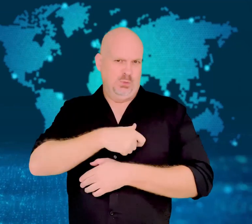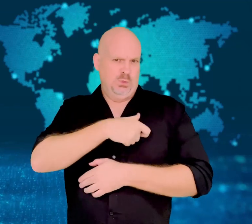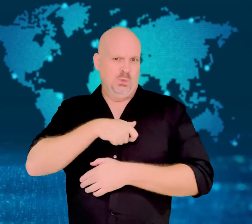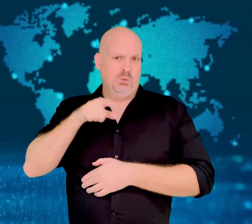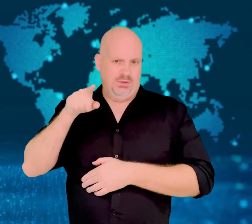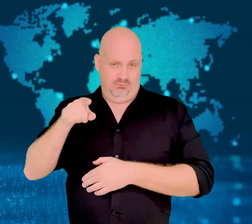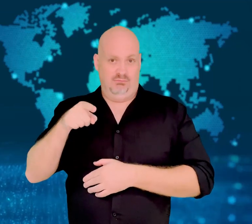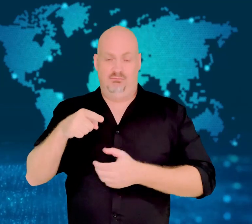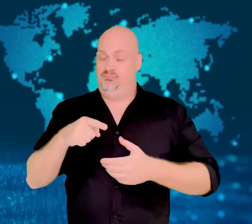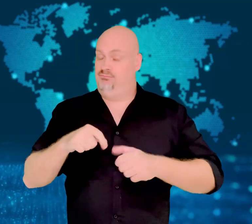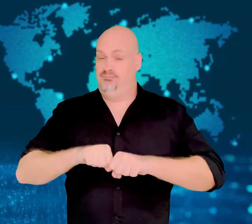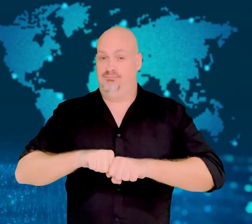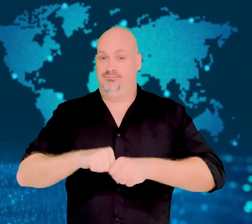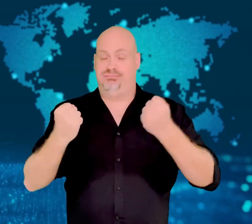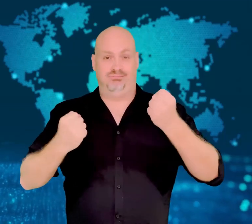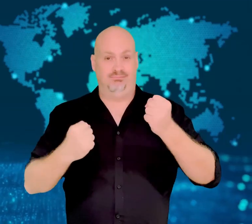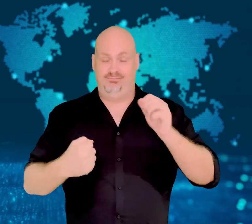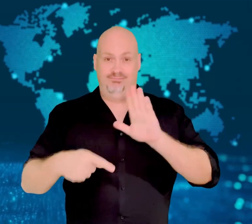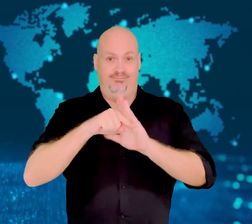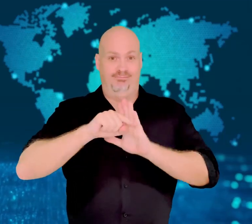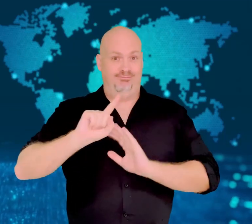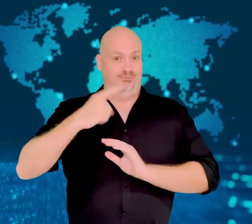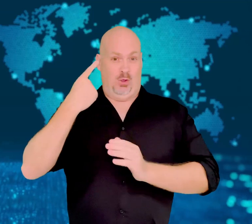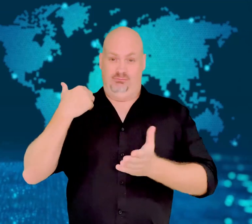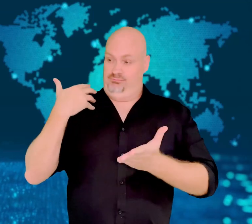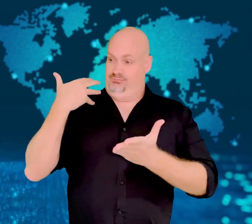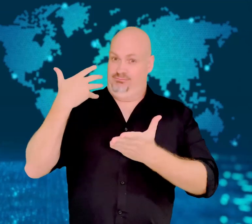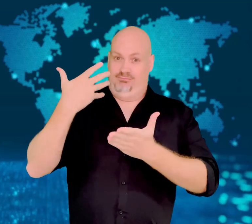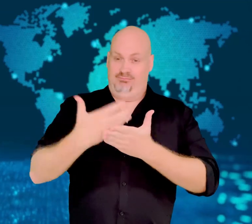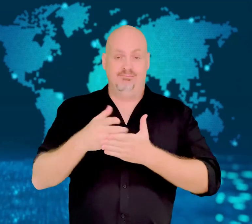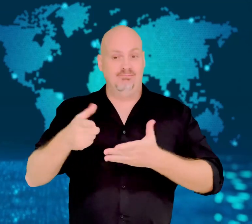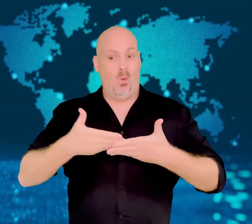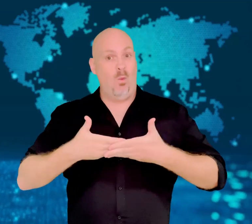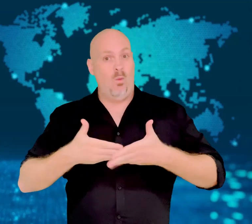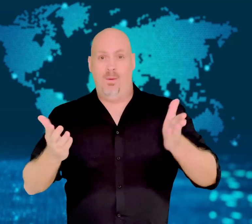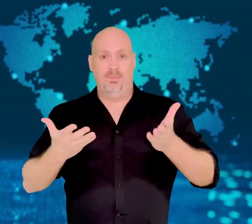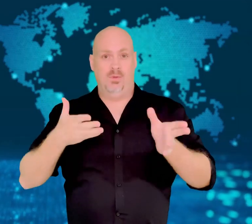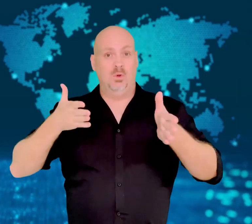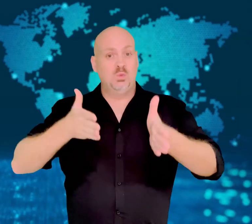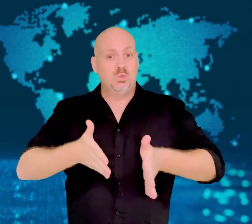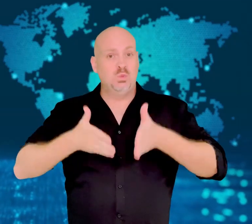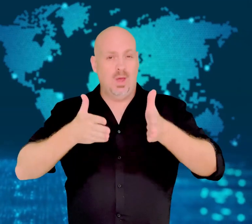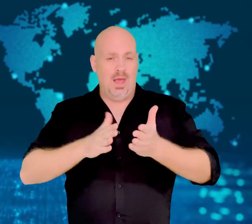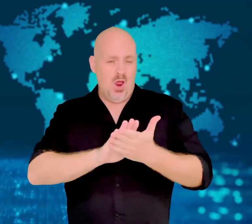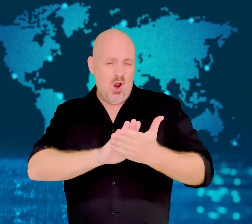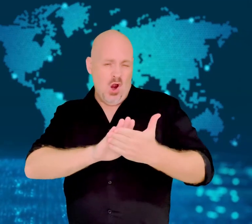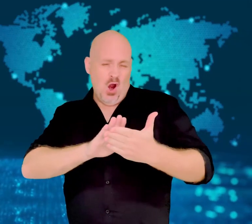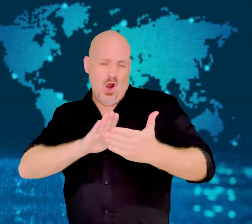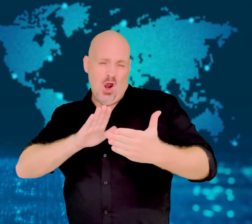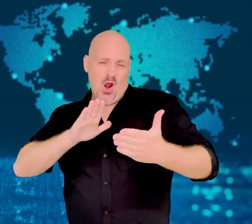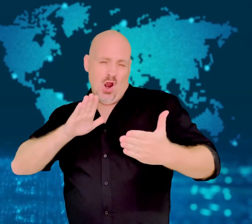when it opened the world's longest passenger train.